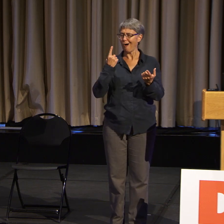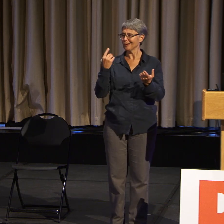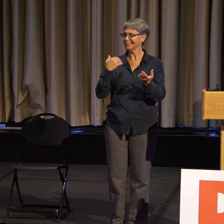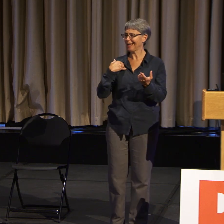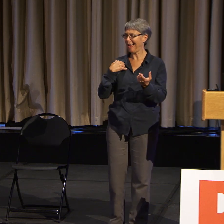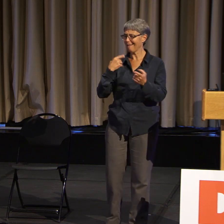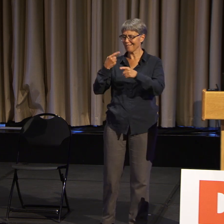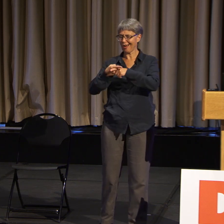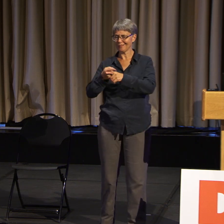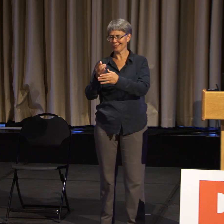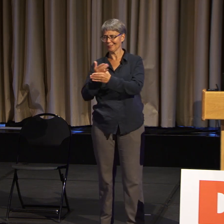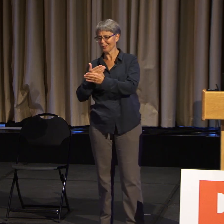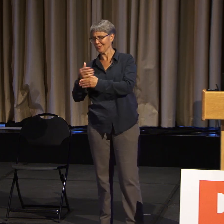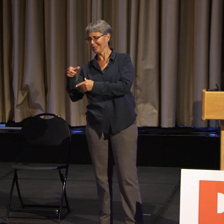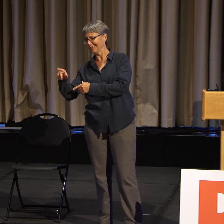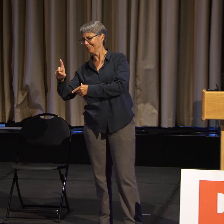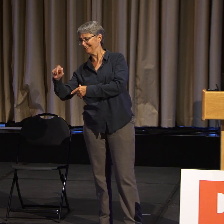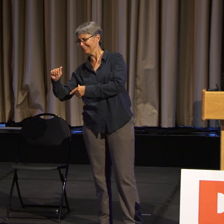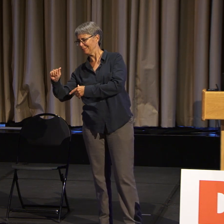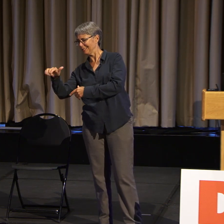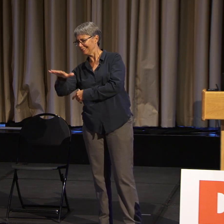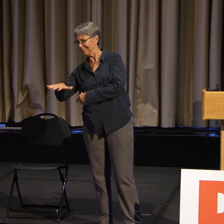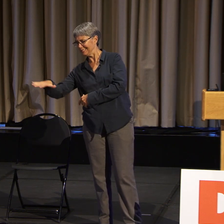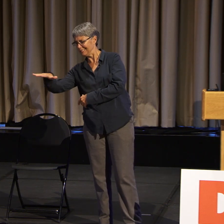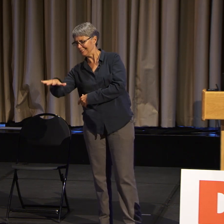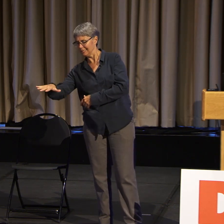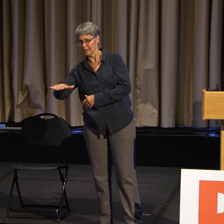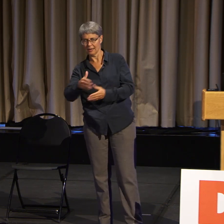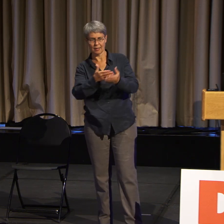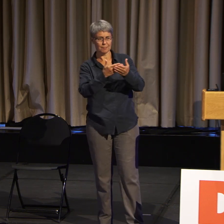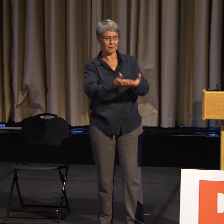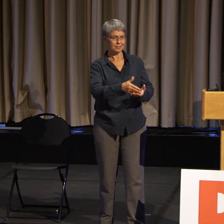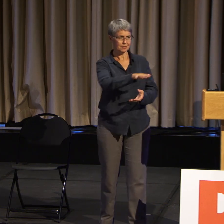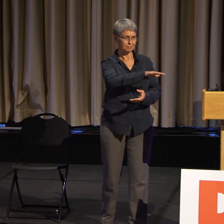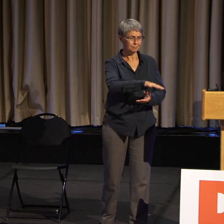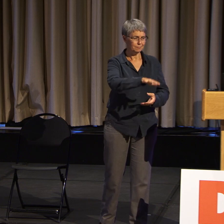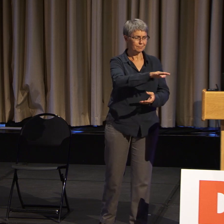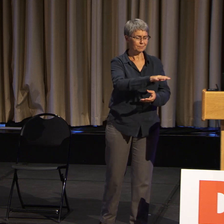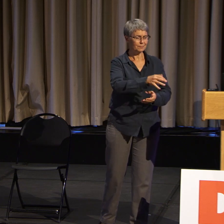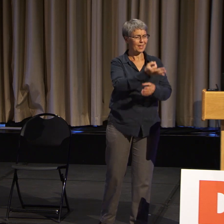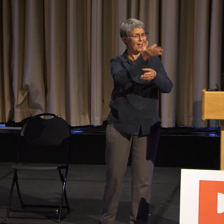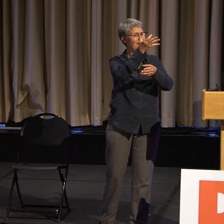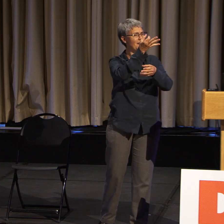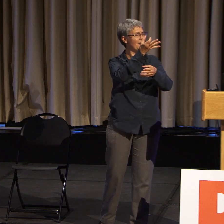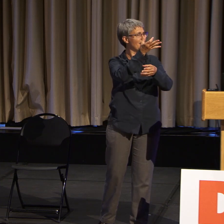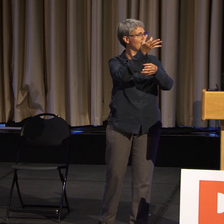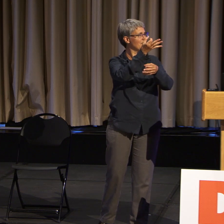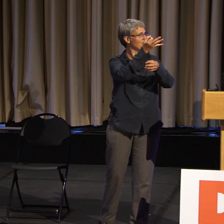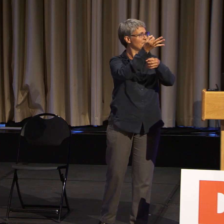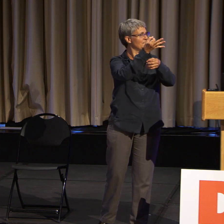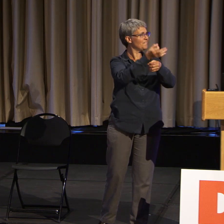How do you engage with faith groups, and how do we encourage cooperation